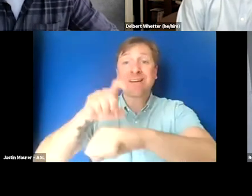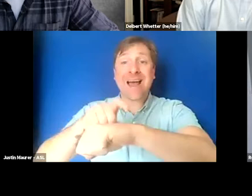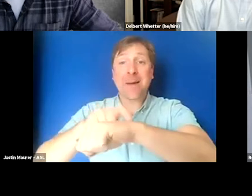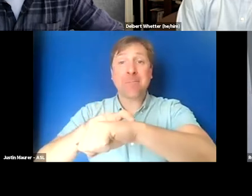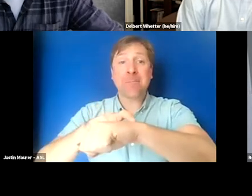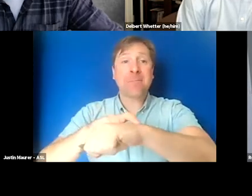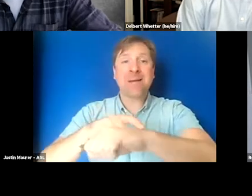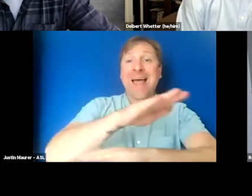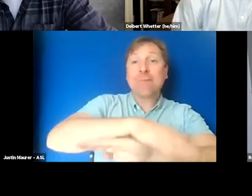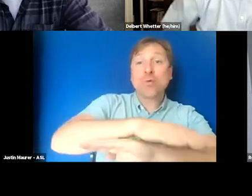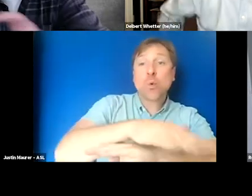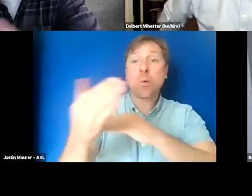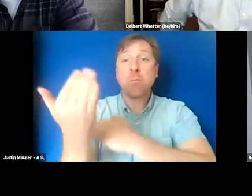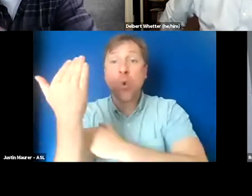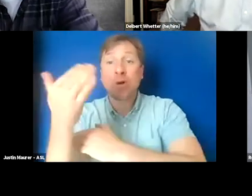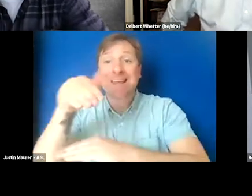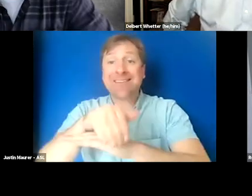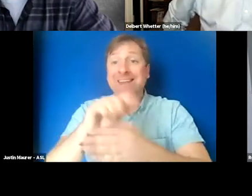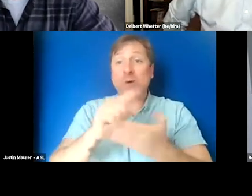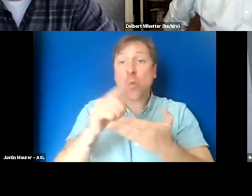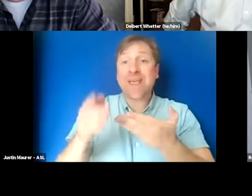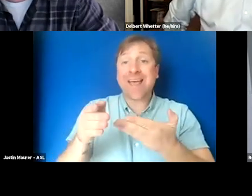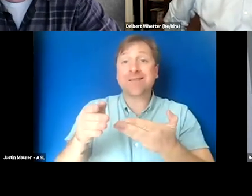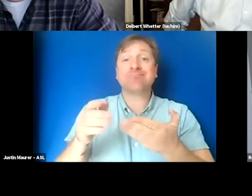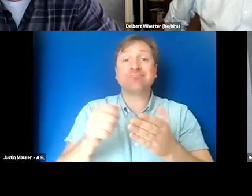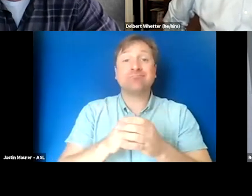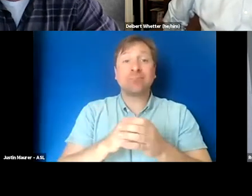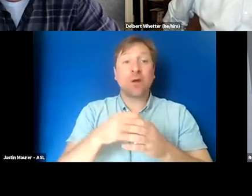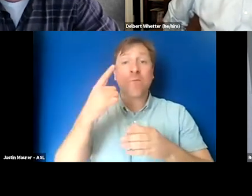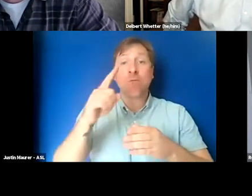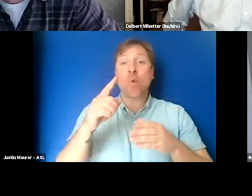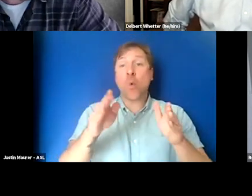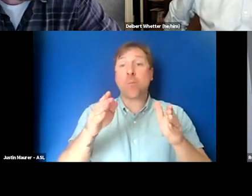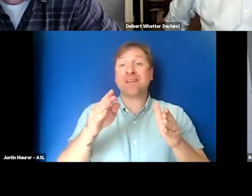afternoon, morning, evening, weekend for open caption screening.